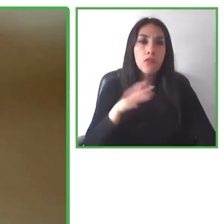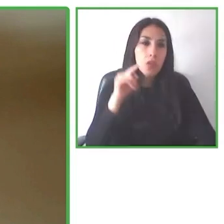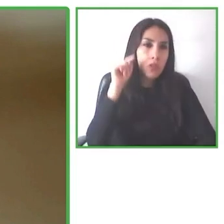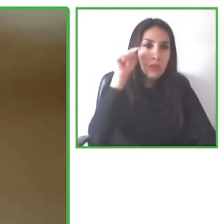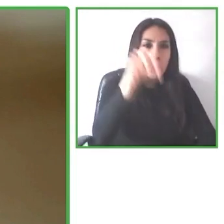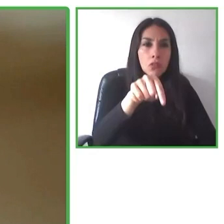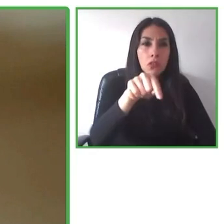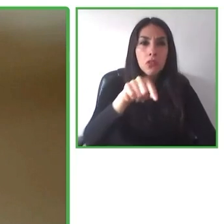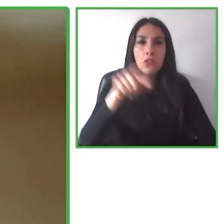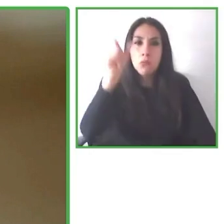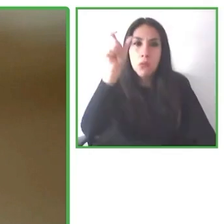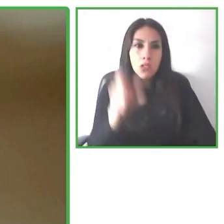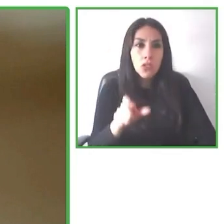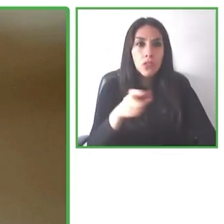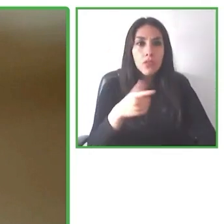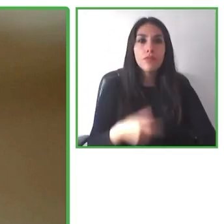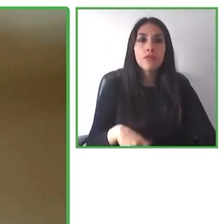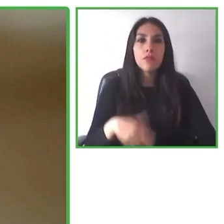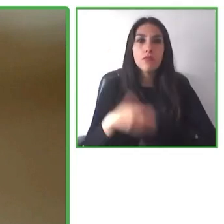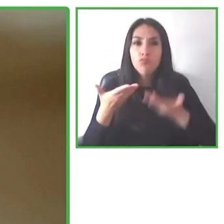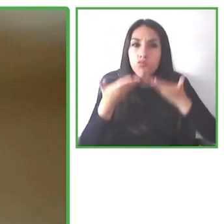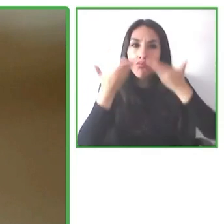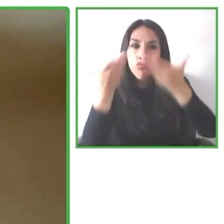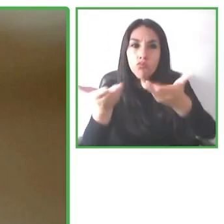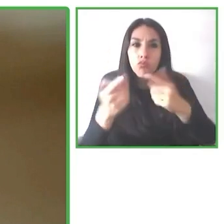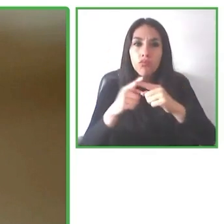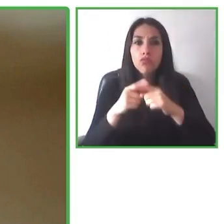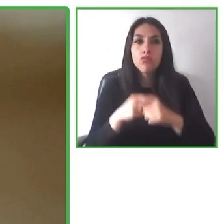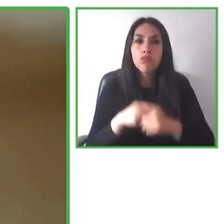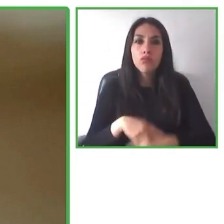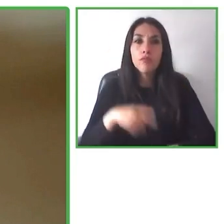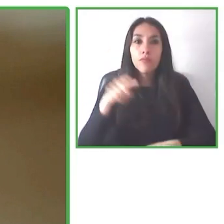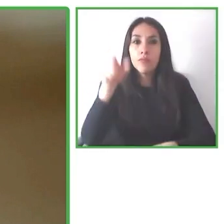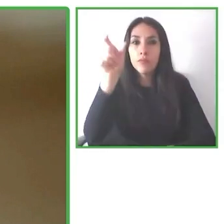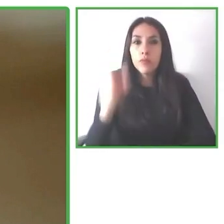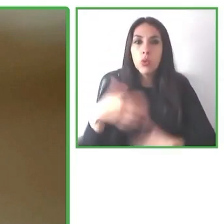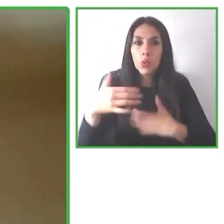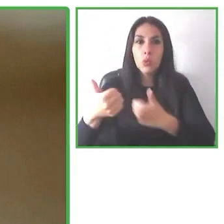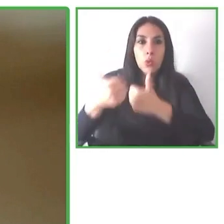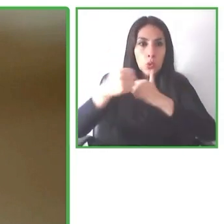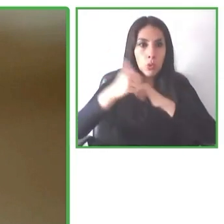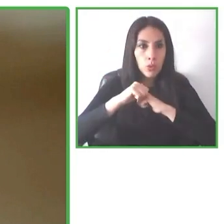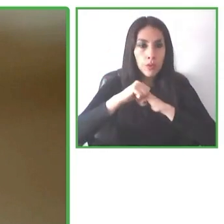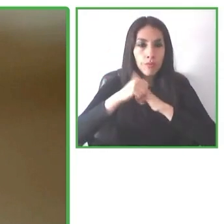no matter the current level of accessibility. And that that country.